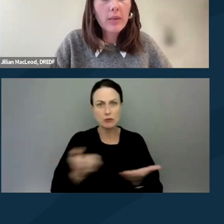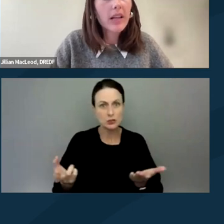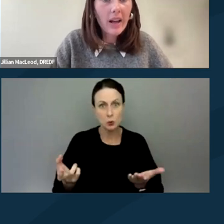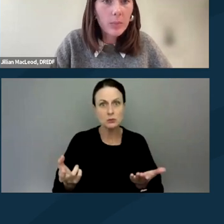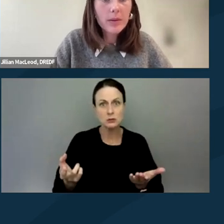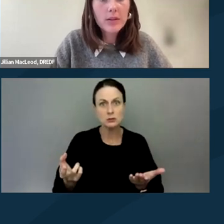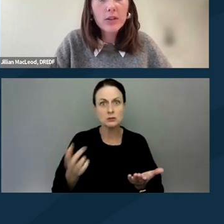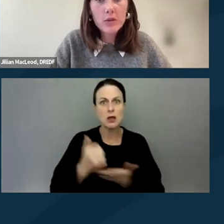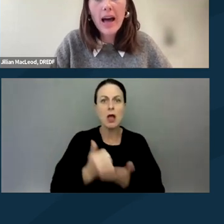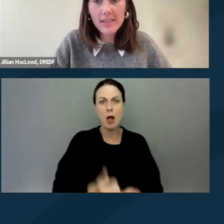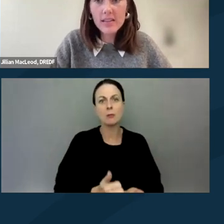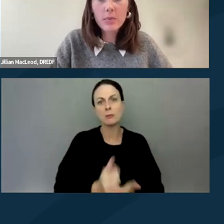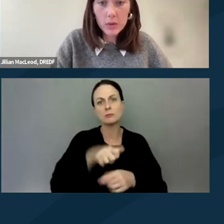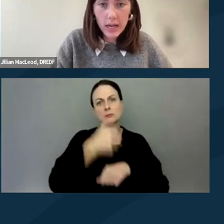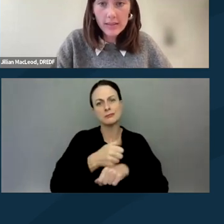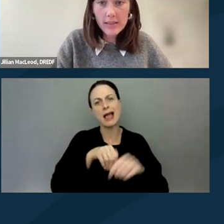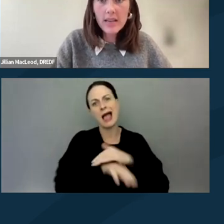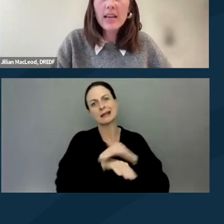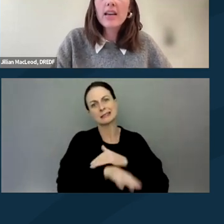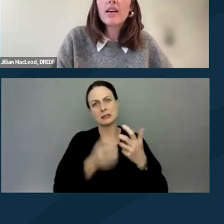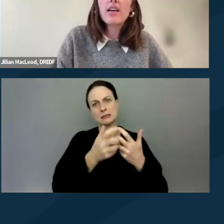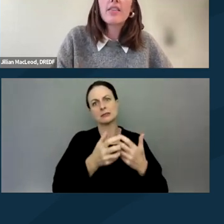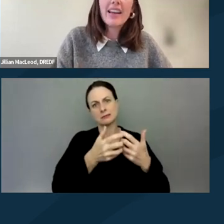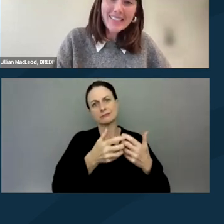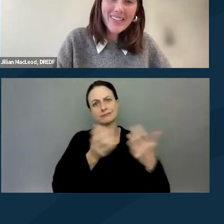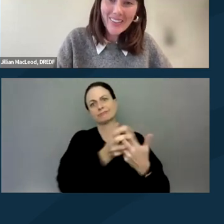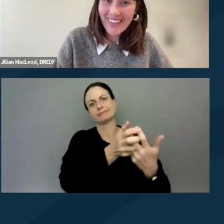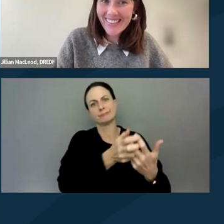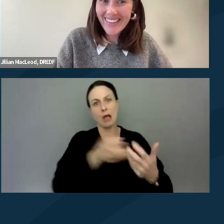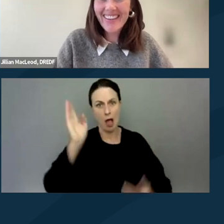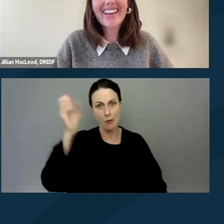that will help you access a protest. That's the short answer.